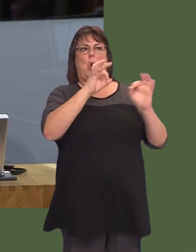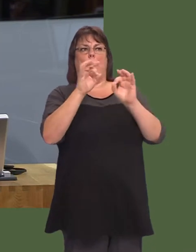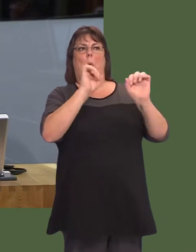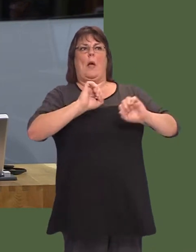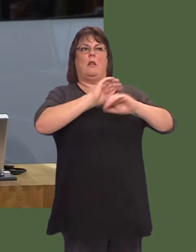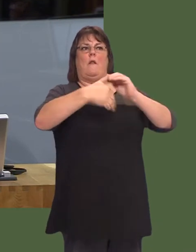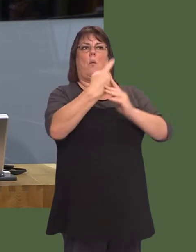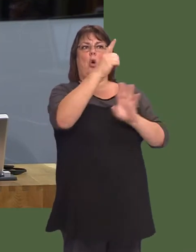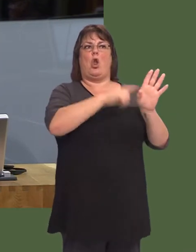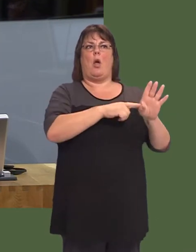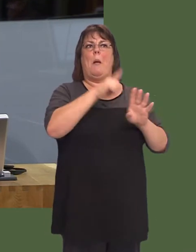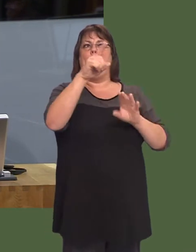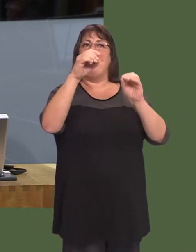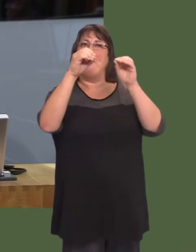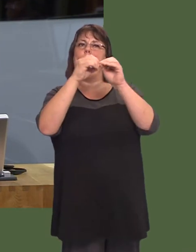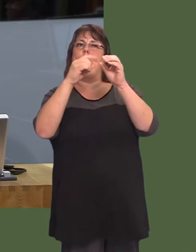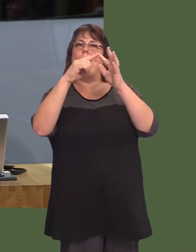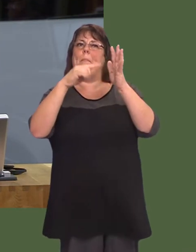In the worst, or one of the worst, Betsi Cadwaladr University Local Health Board, which is under